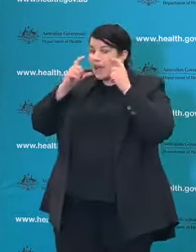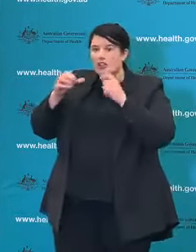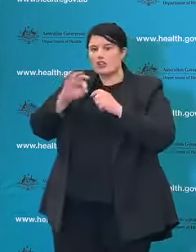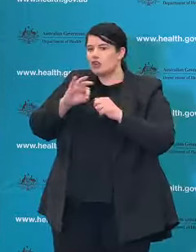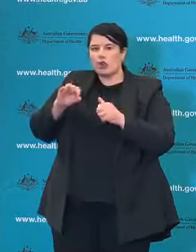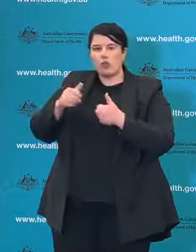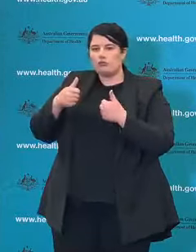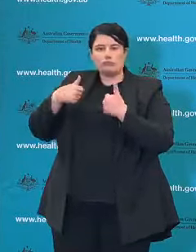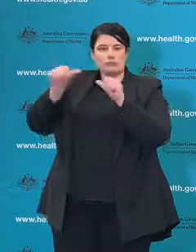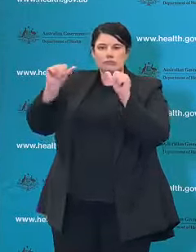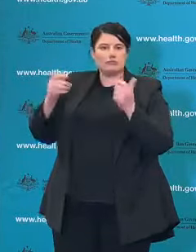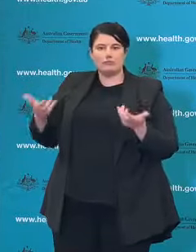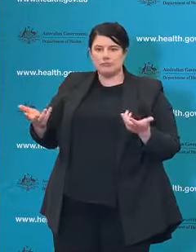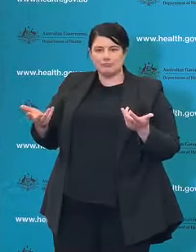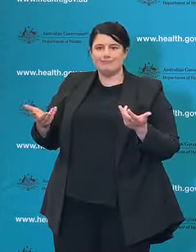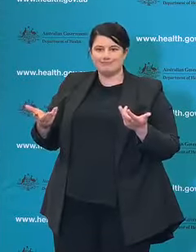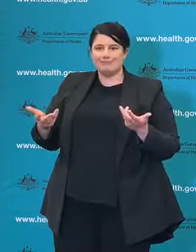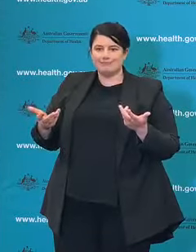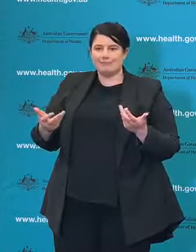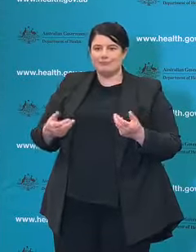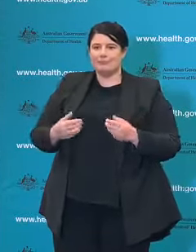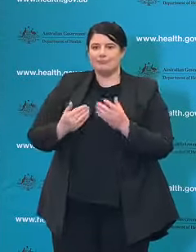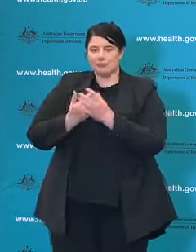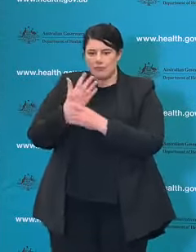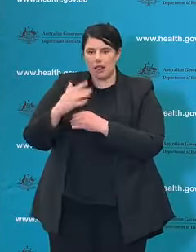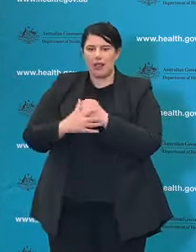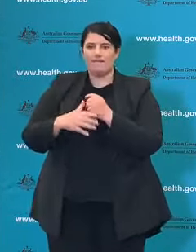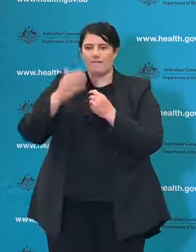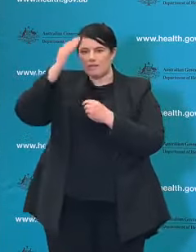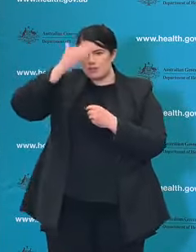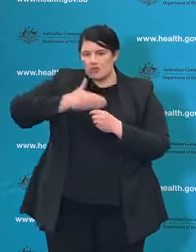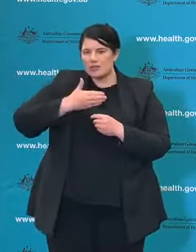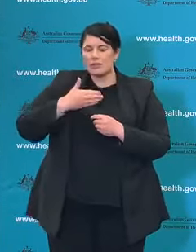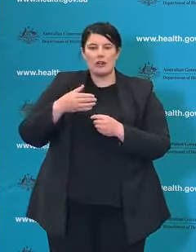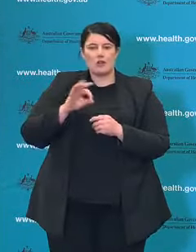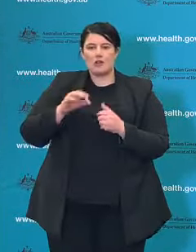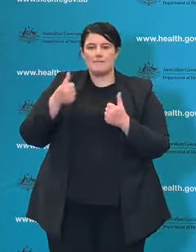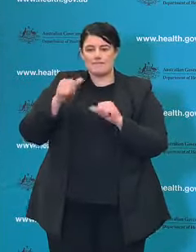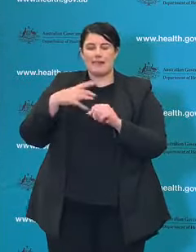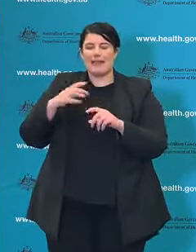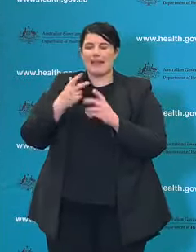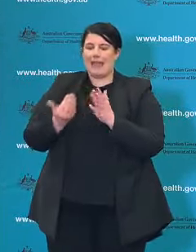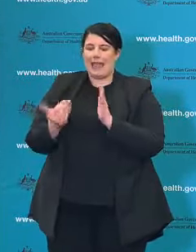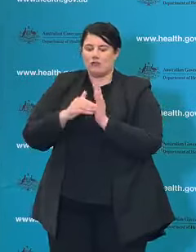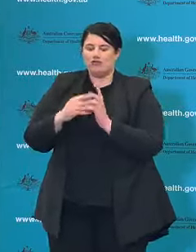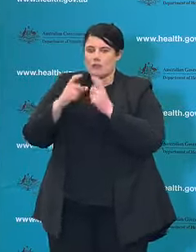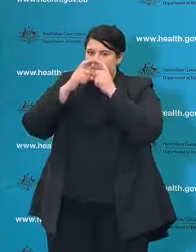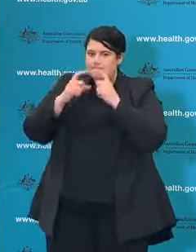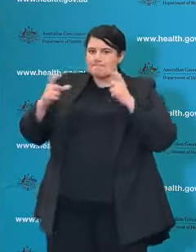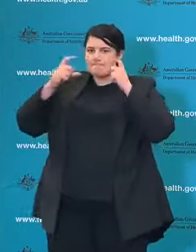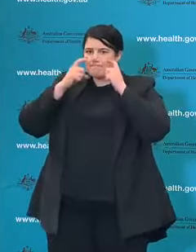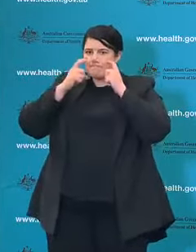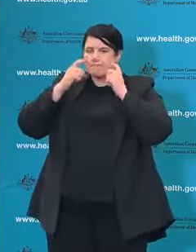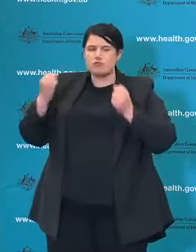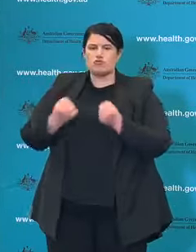surgical mask PPE was used. So this has been a direct result of on the ground